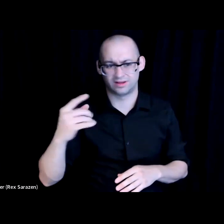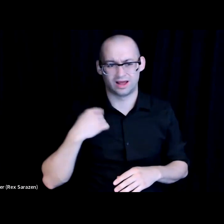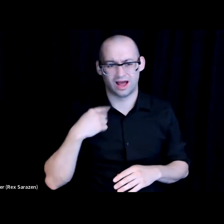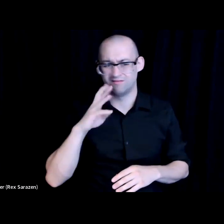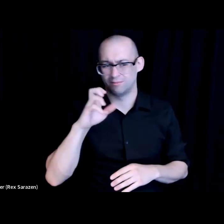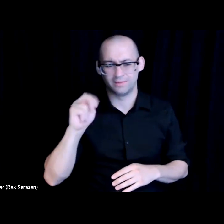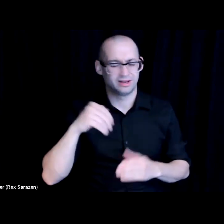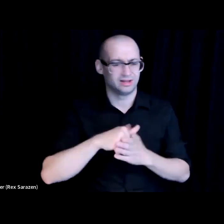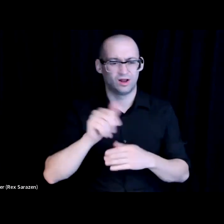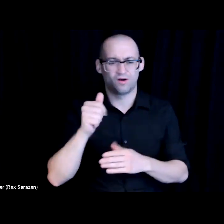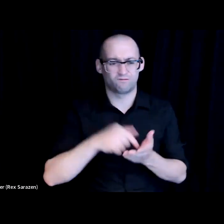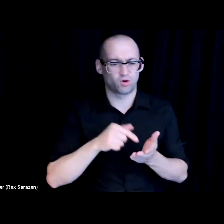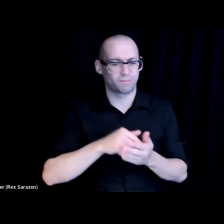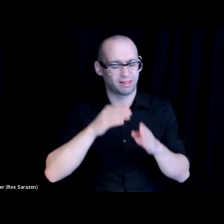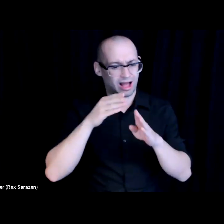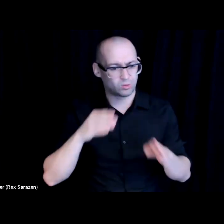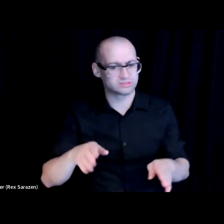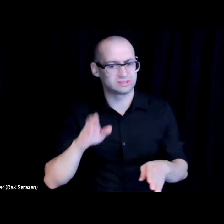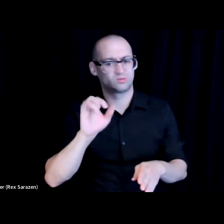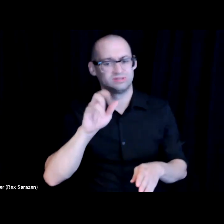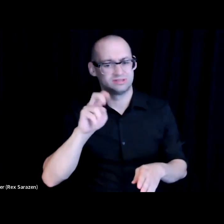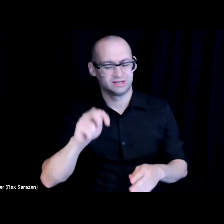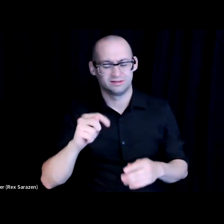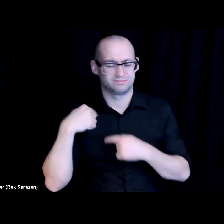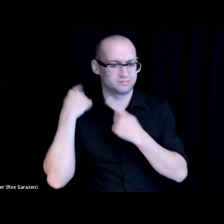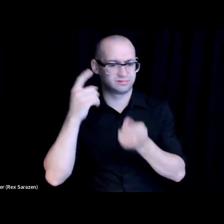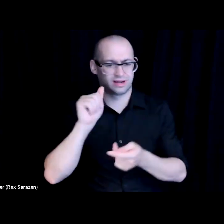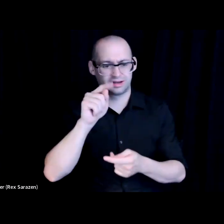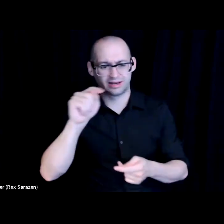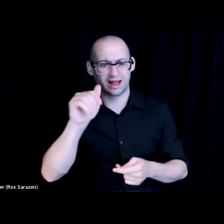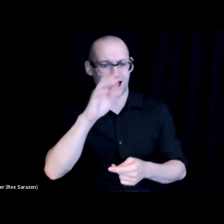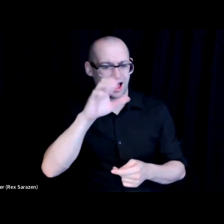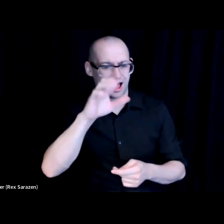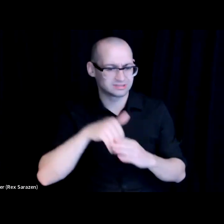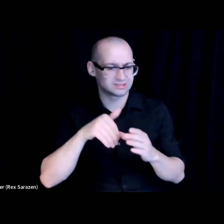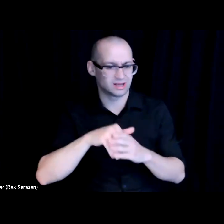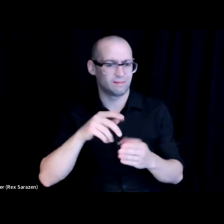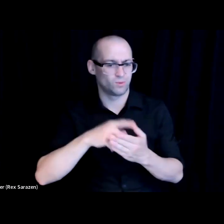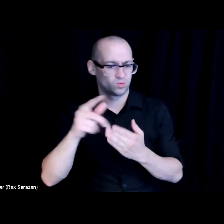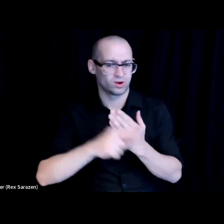I was part of the in an essential program, and the access program so to me is very important.